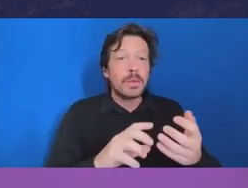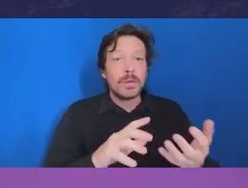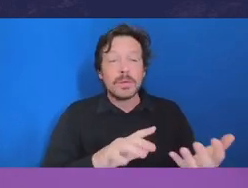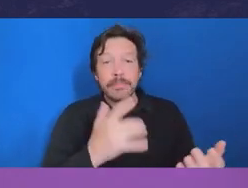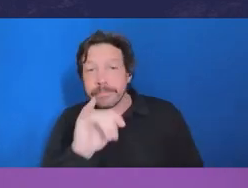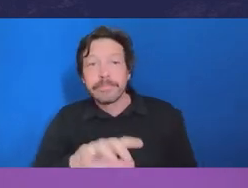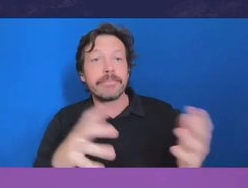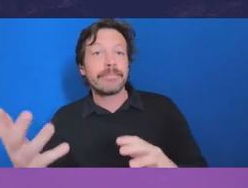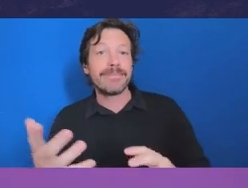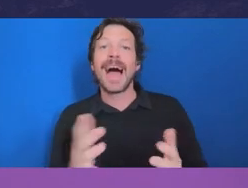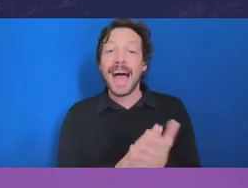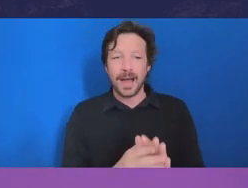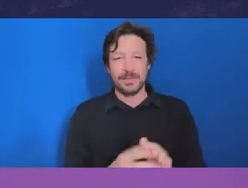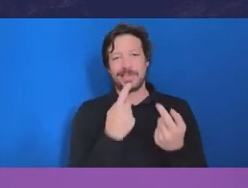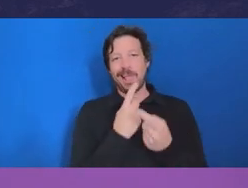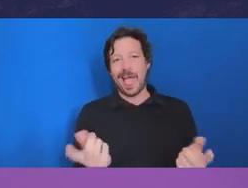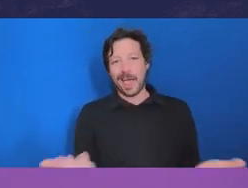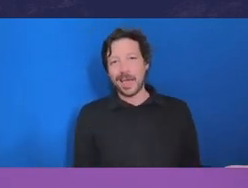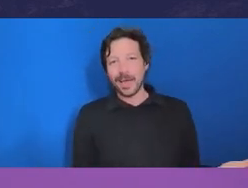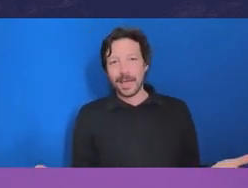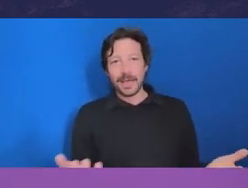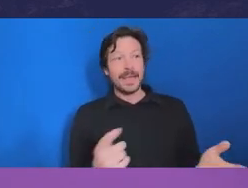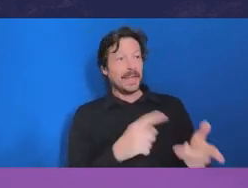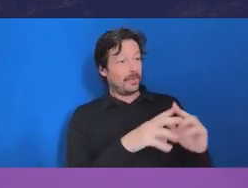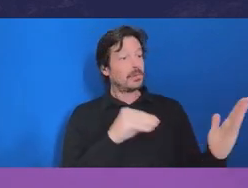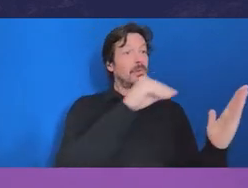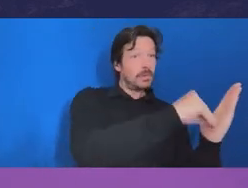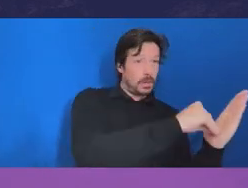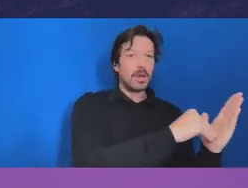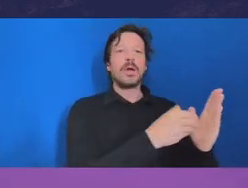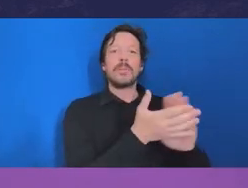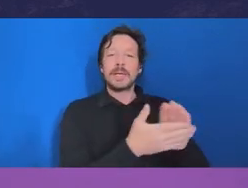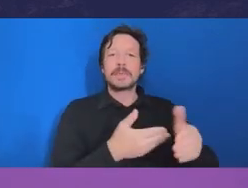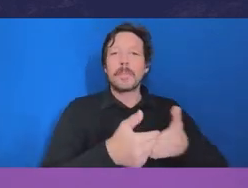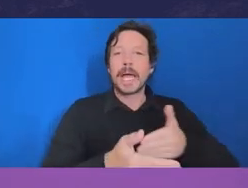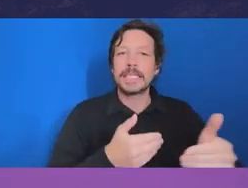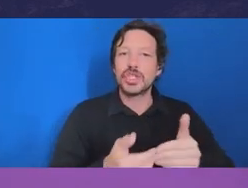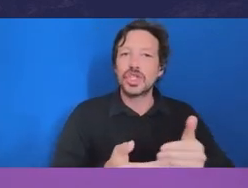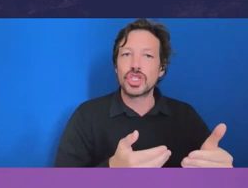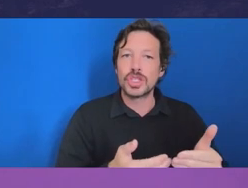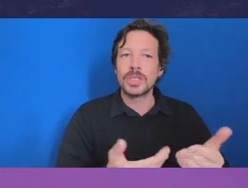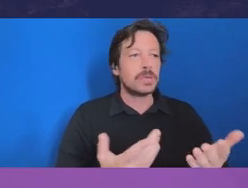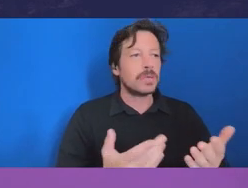and is known about, then it can be managed within a process. Whether it's a recruitment process or a procurement process, it doesn't matter.